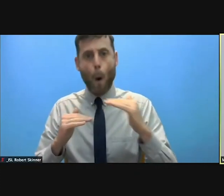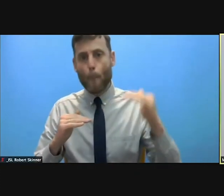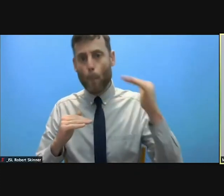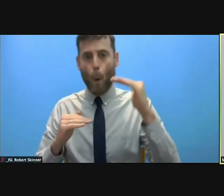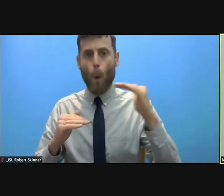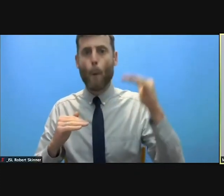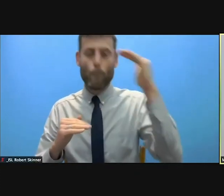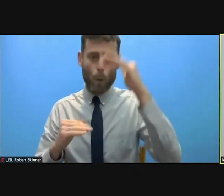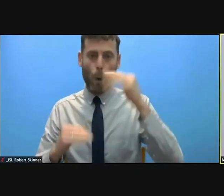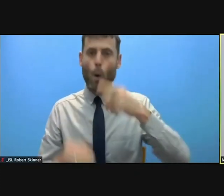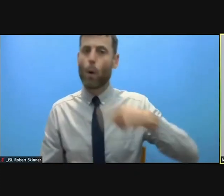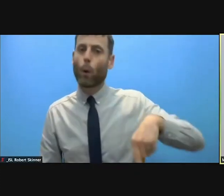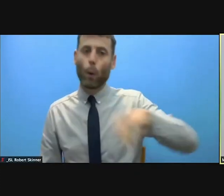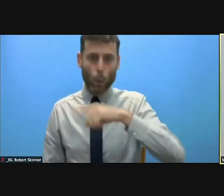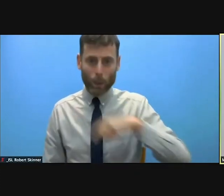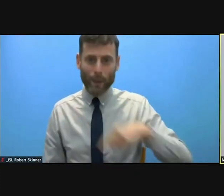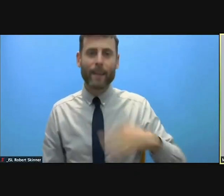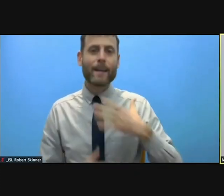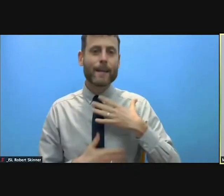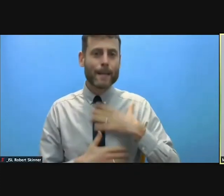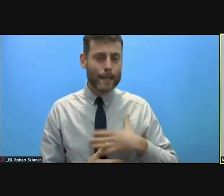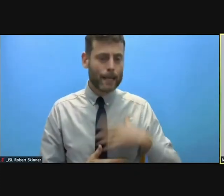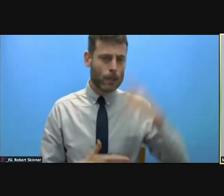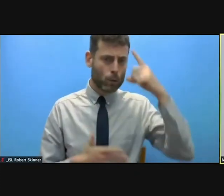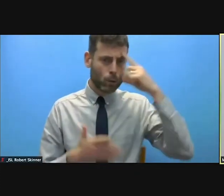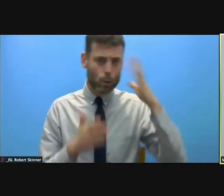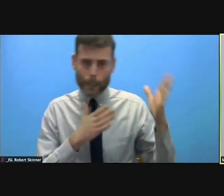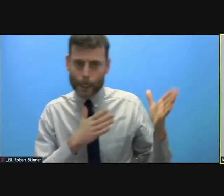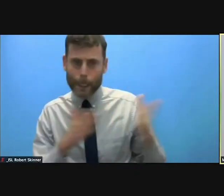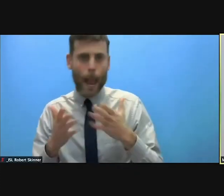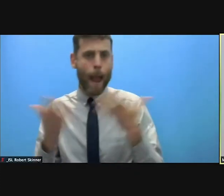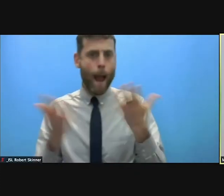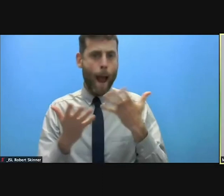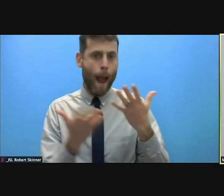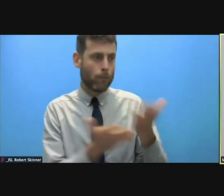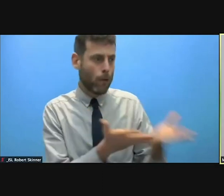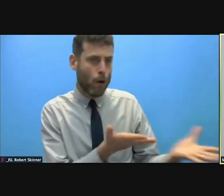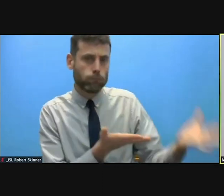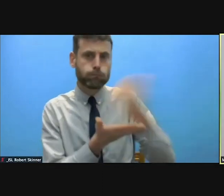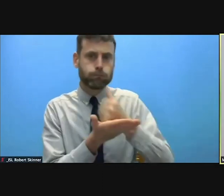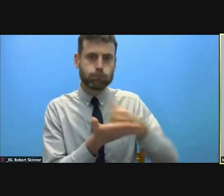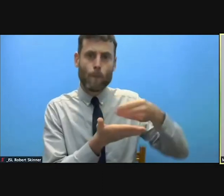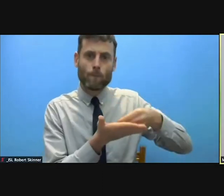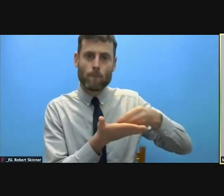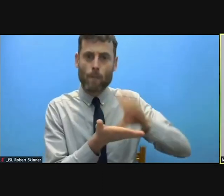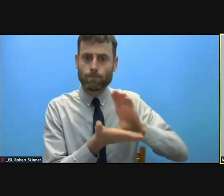of mobilizing and raising these funds. Therefore, we need not only more,